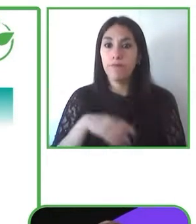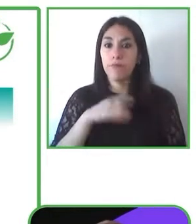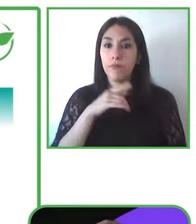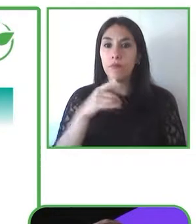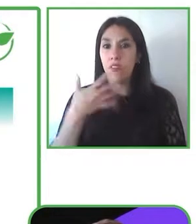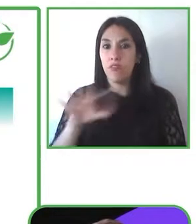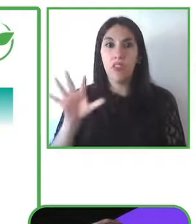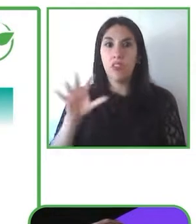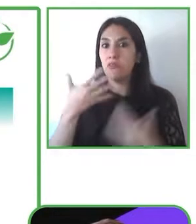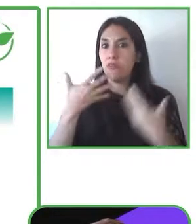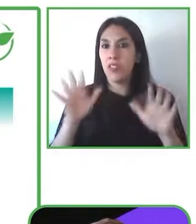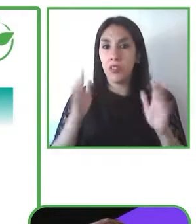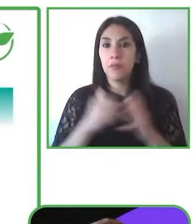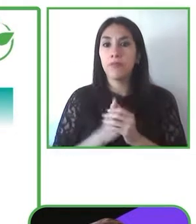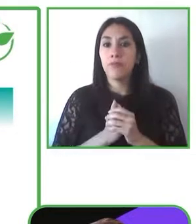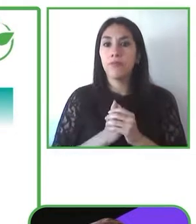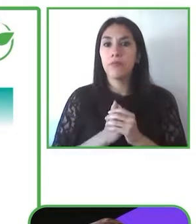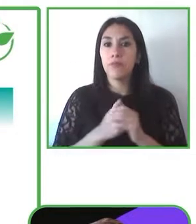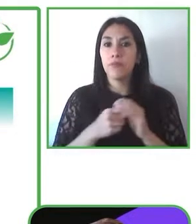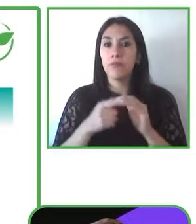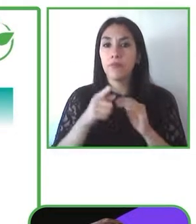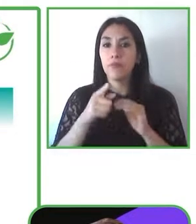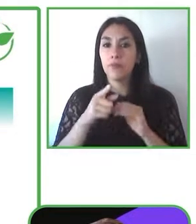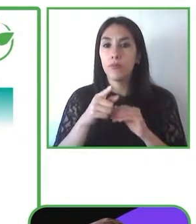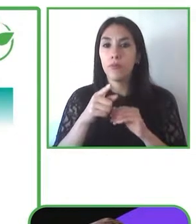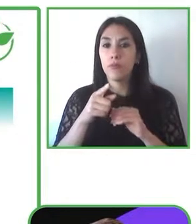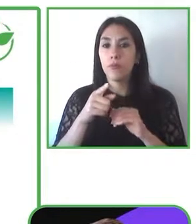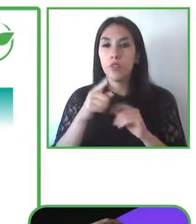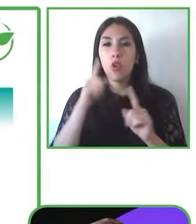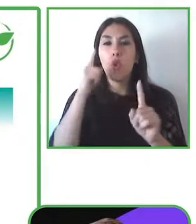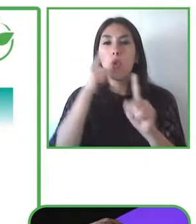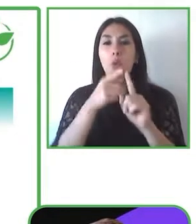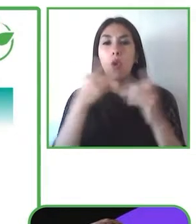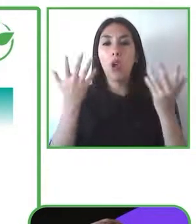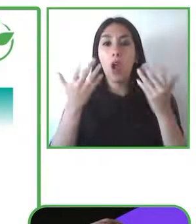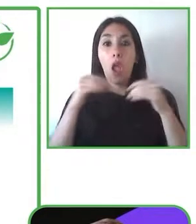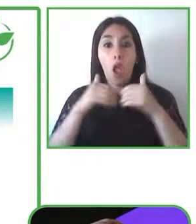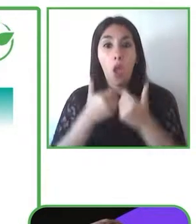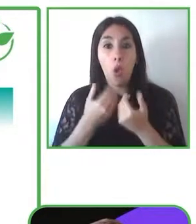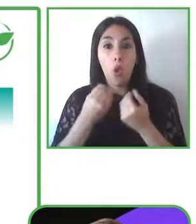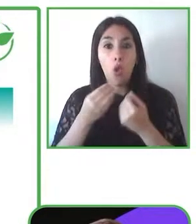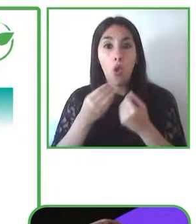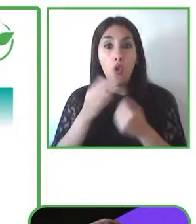future of the digital space making it safe sustainable and accessible to all crucial